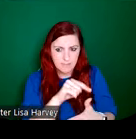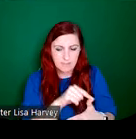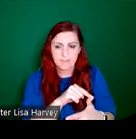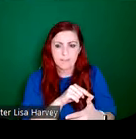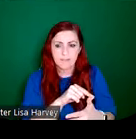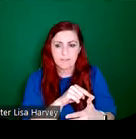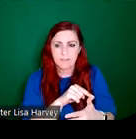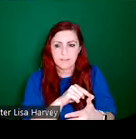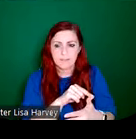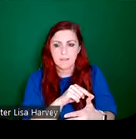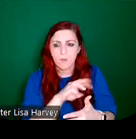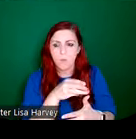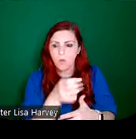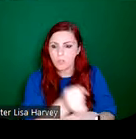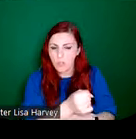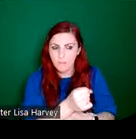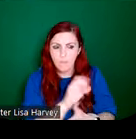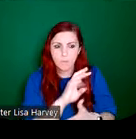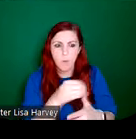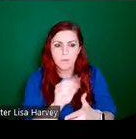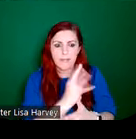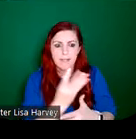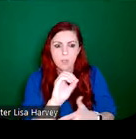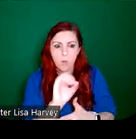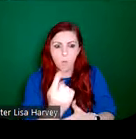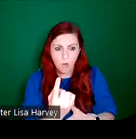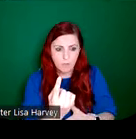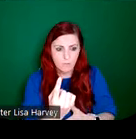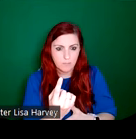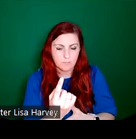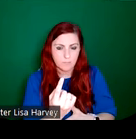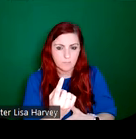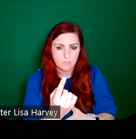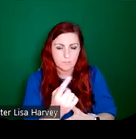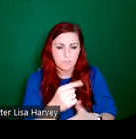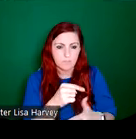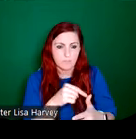at Earlys and 1901. And you can see it's all men working there. There was Watson